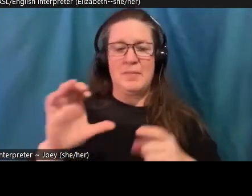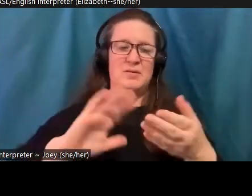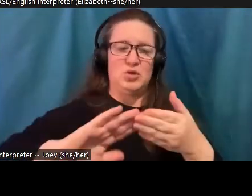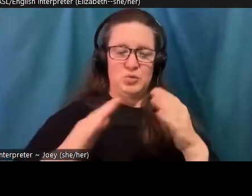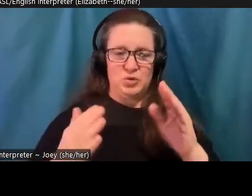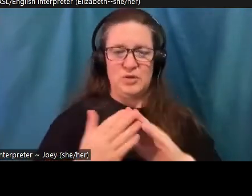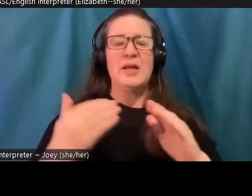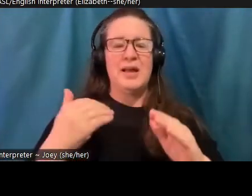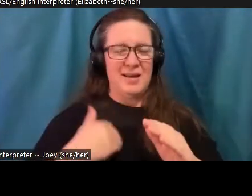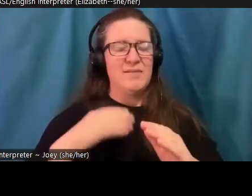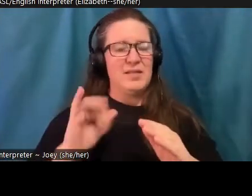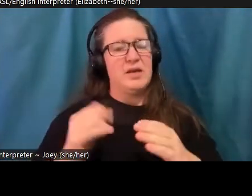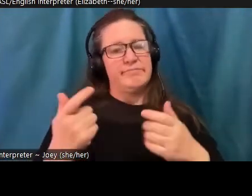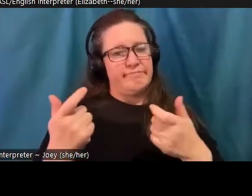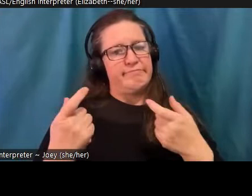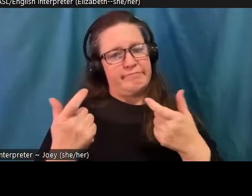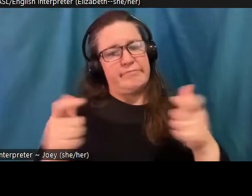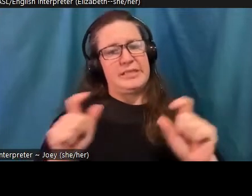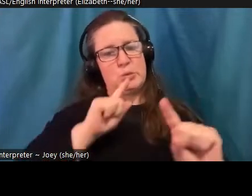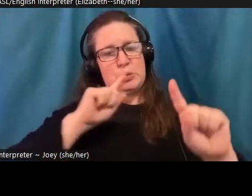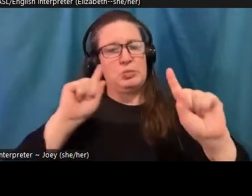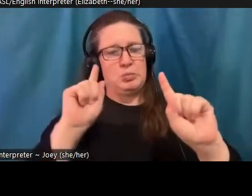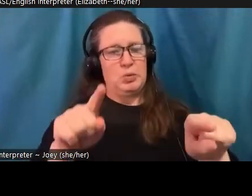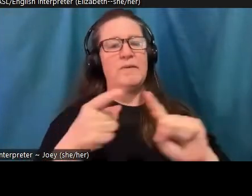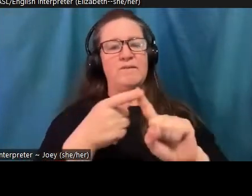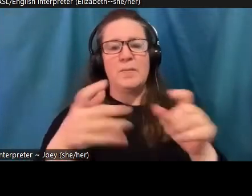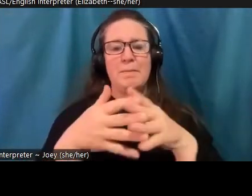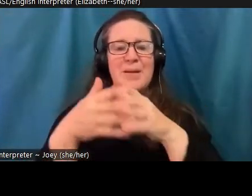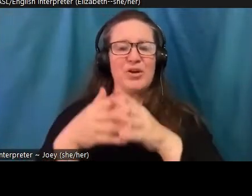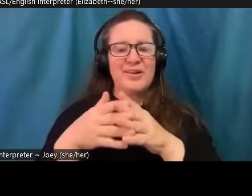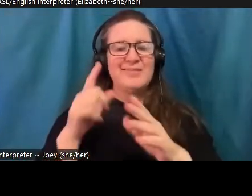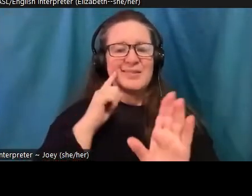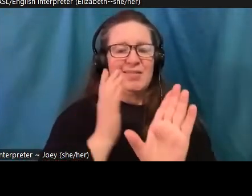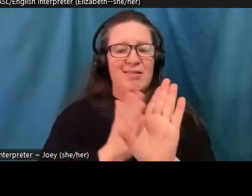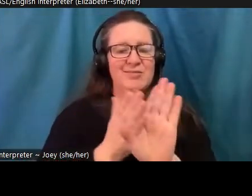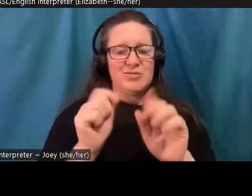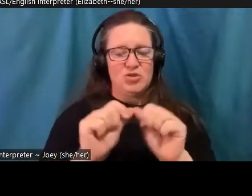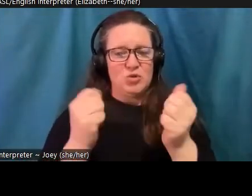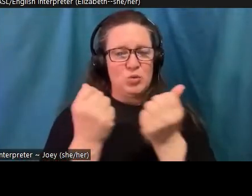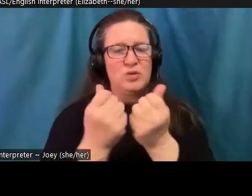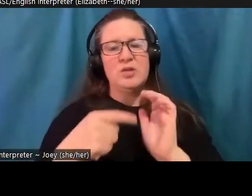Psychological Association I mentioned that has linked extreme weather disasters to chronic anxiety and depression,